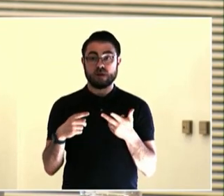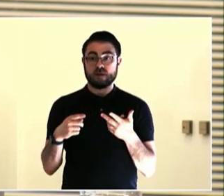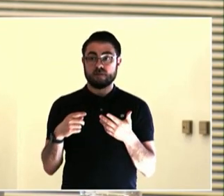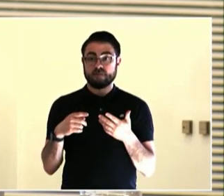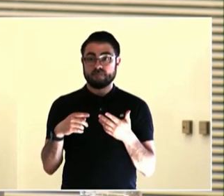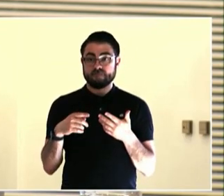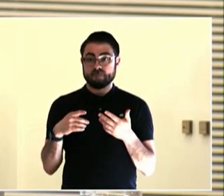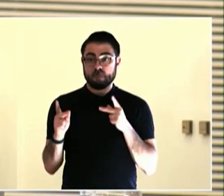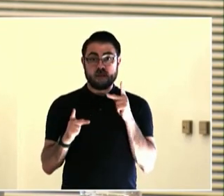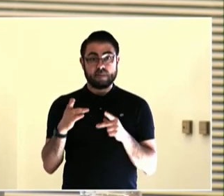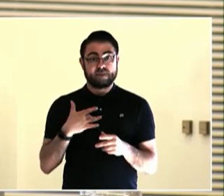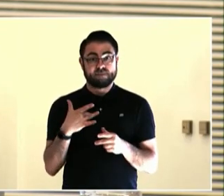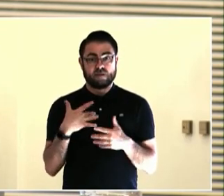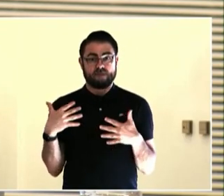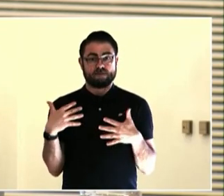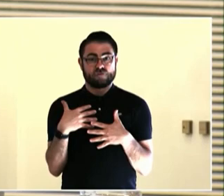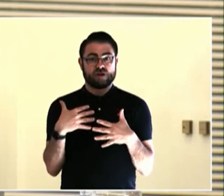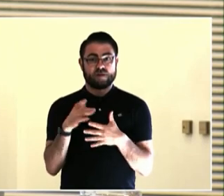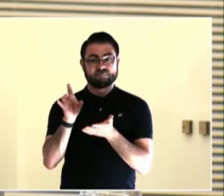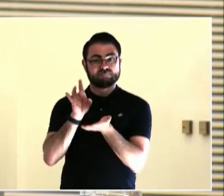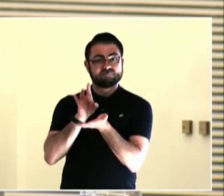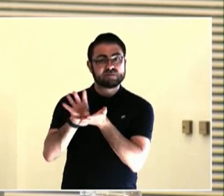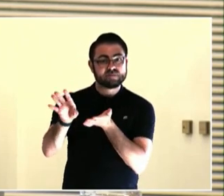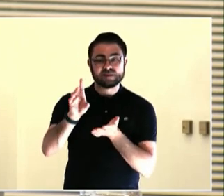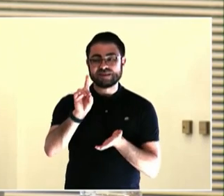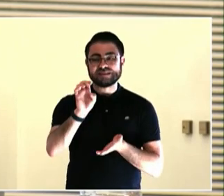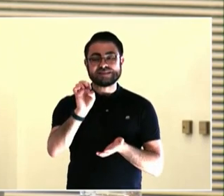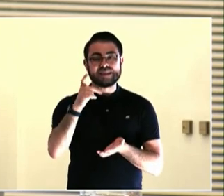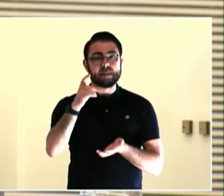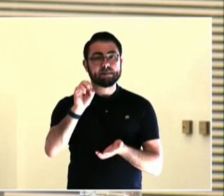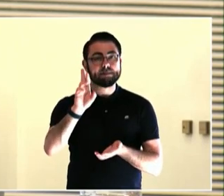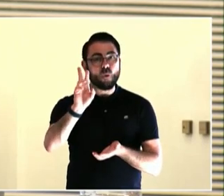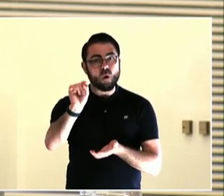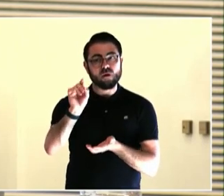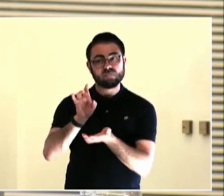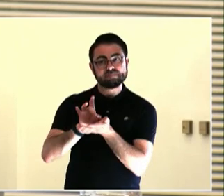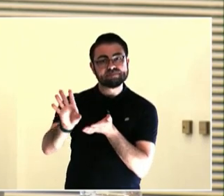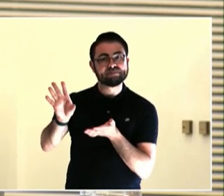because it is a fantastic institution and I feel so honored for the experiences that